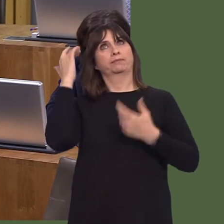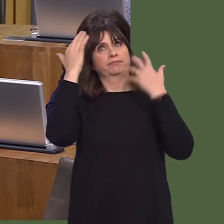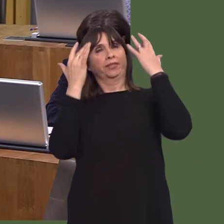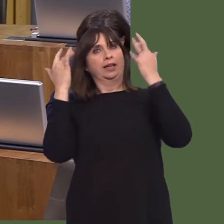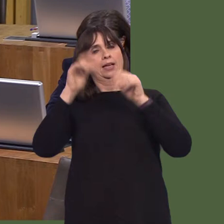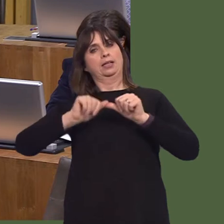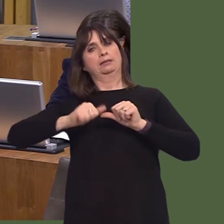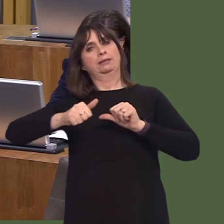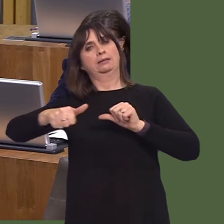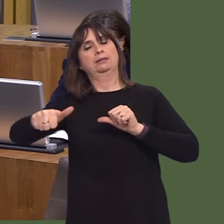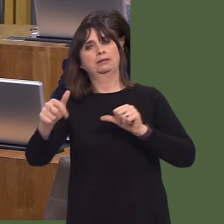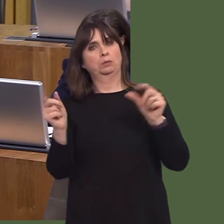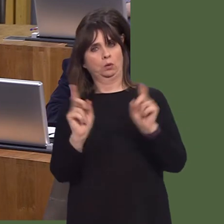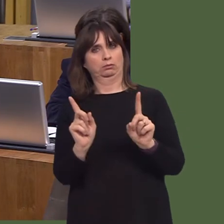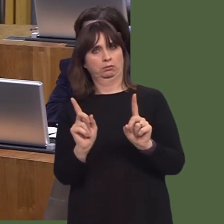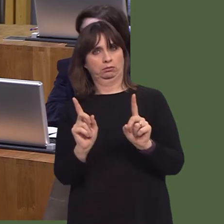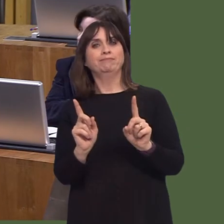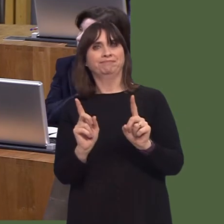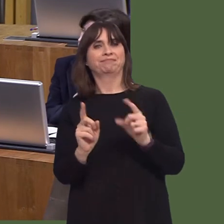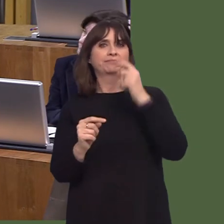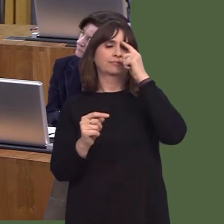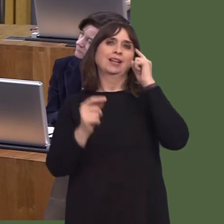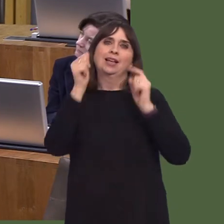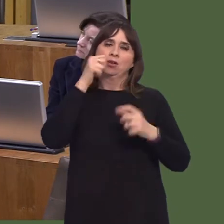doesn't represent economic reality and it's hugely important that local authorities, as